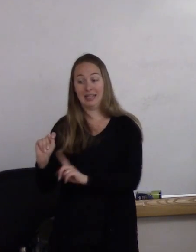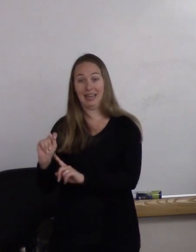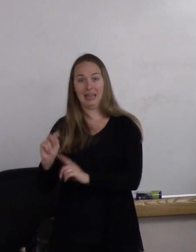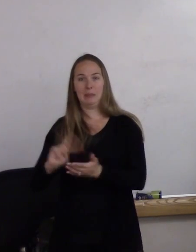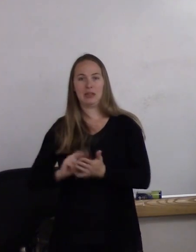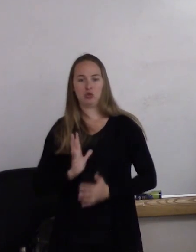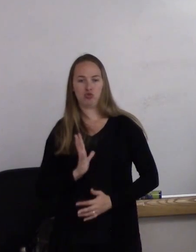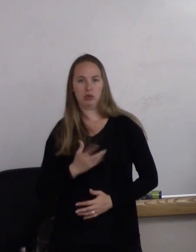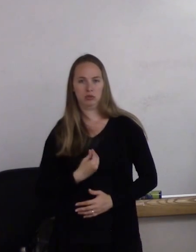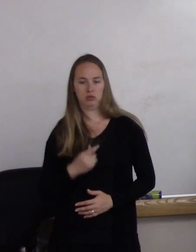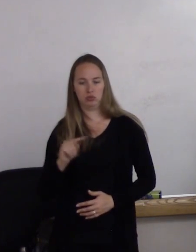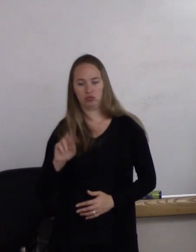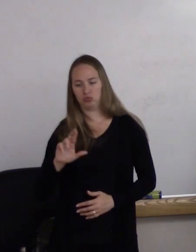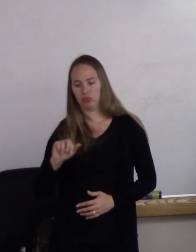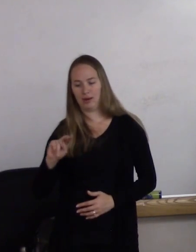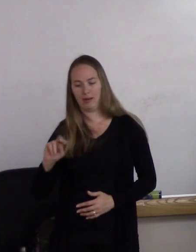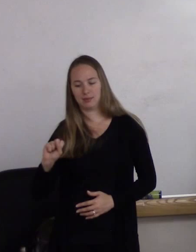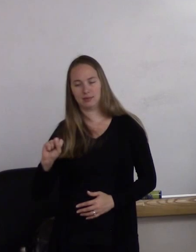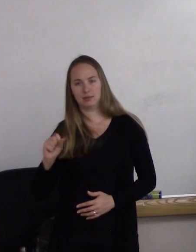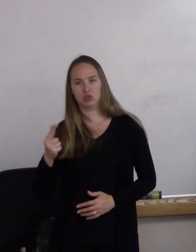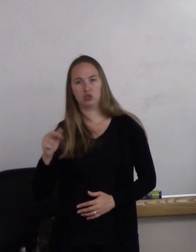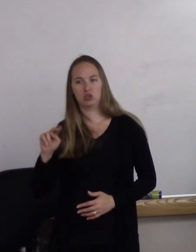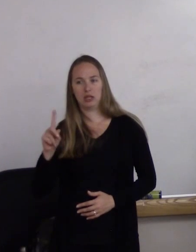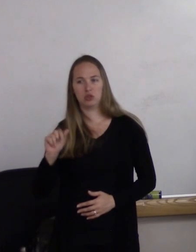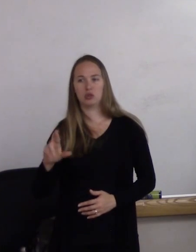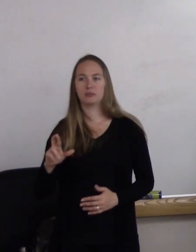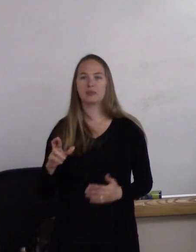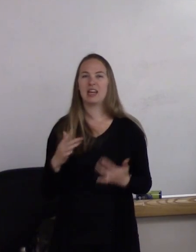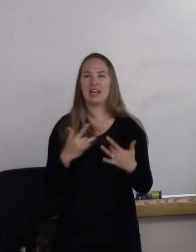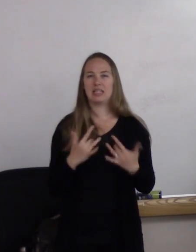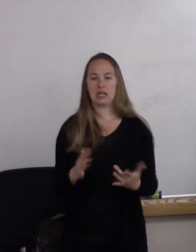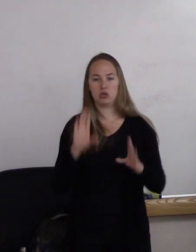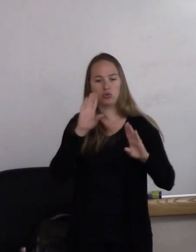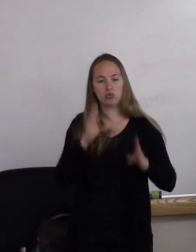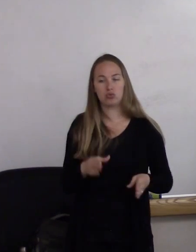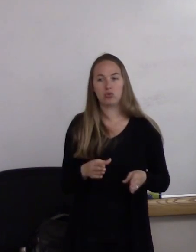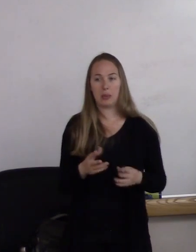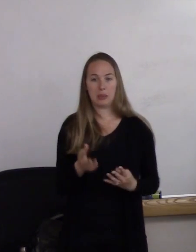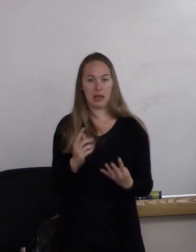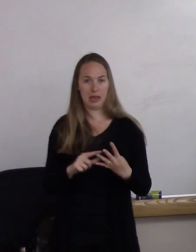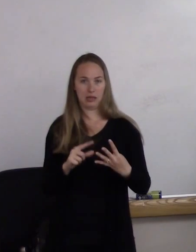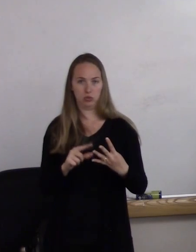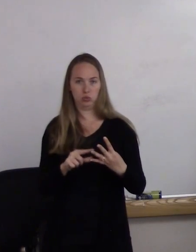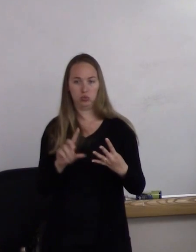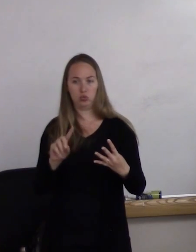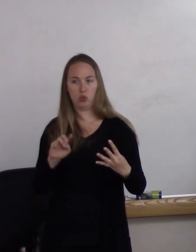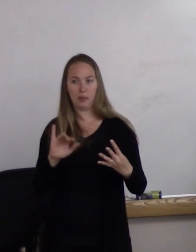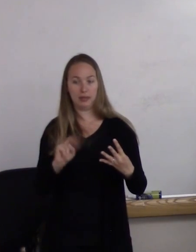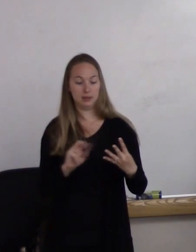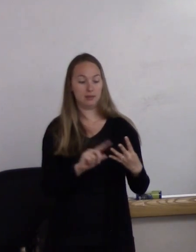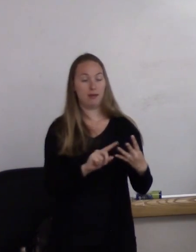and it generally refers to the last two domains. Gender identity or gender expression.